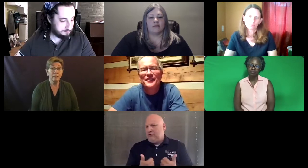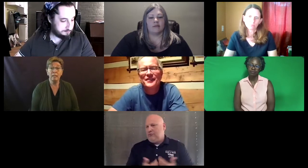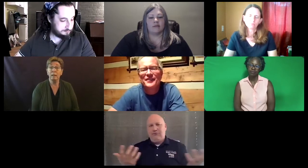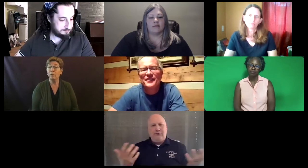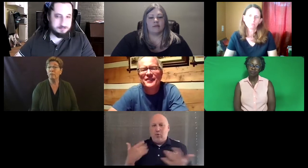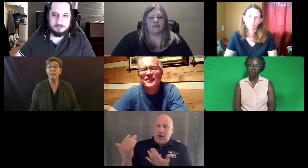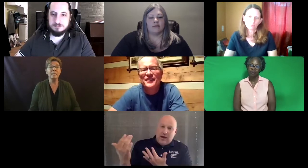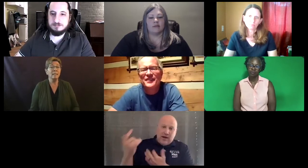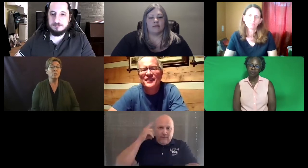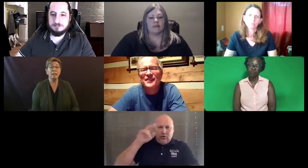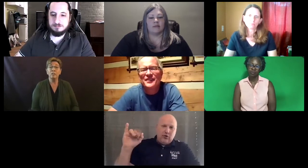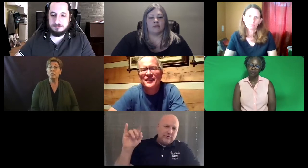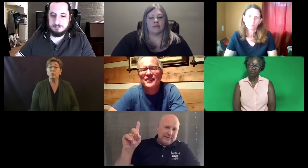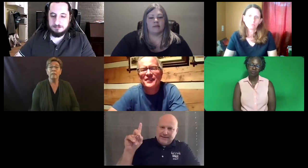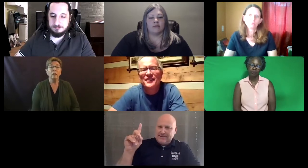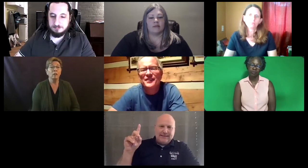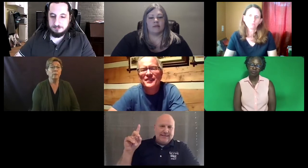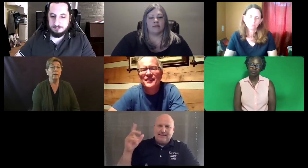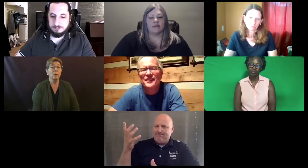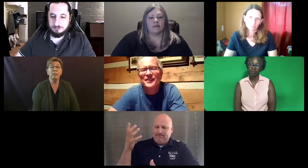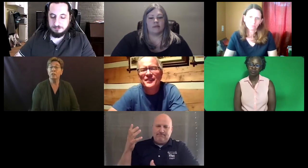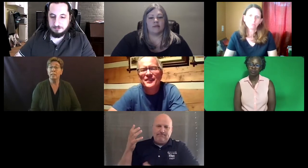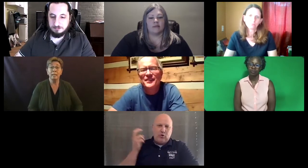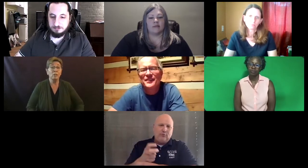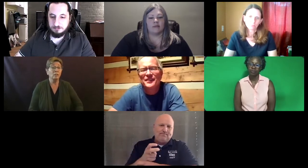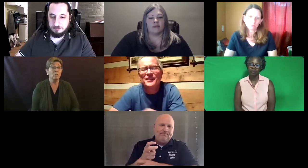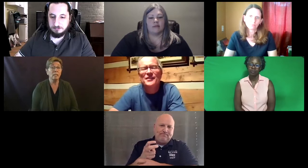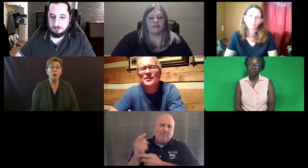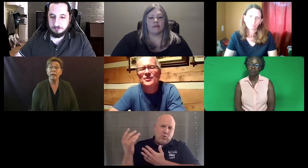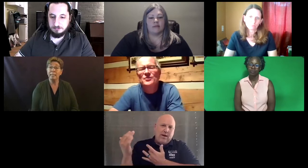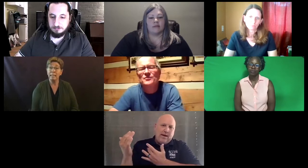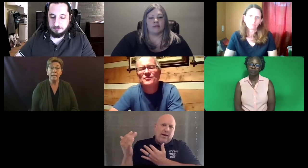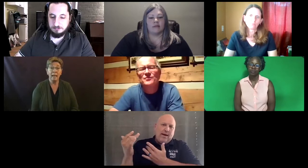And we face the same challenges in Colorado and the same challenges that RID has had.